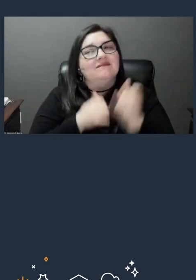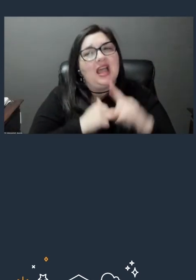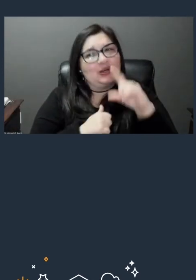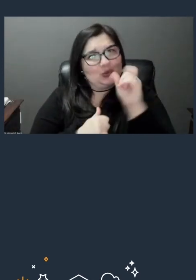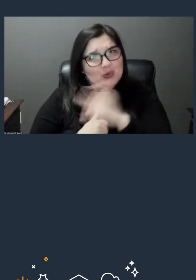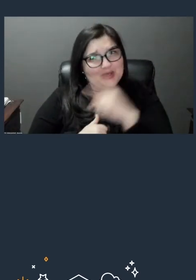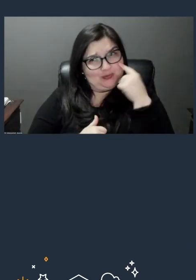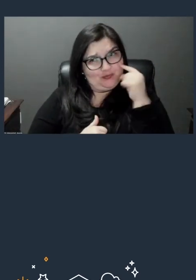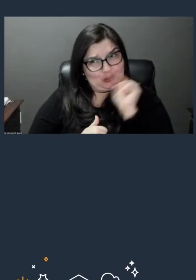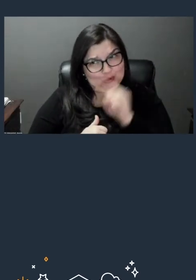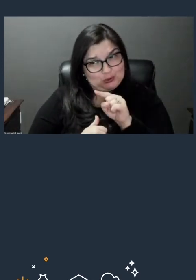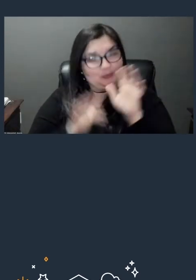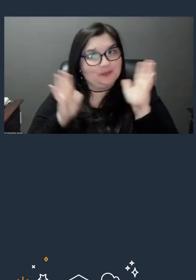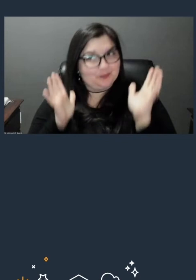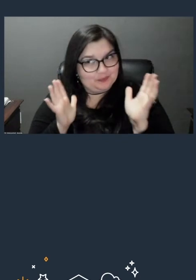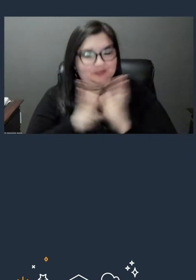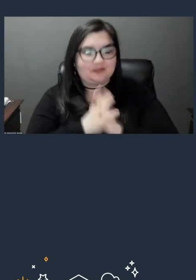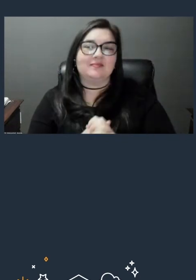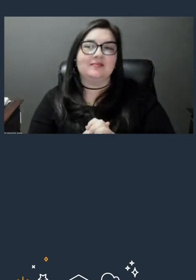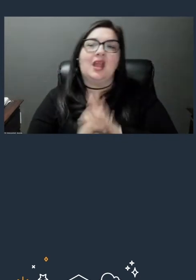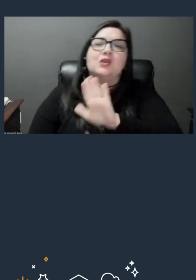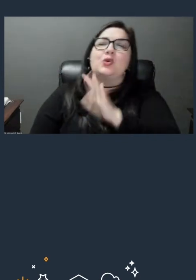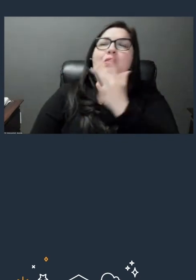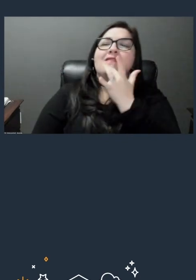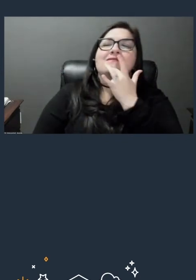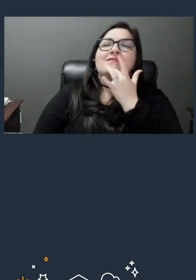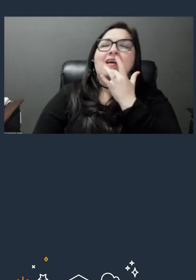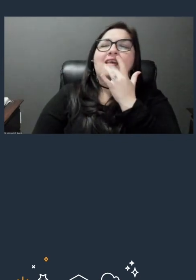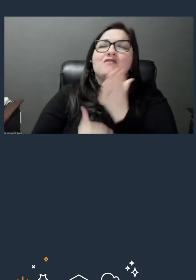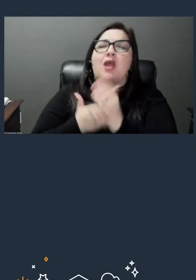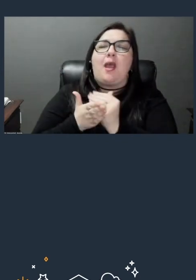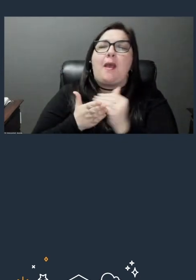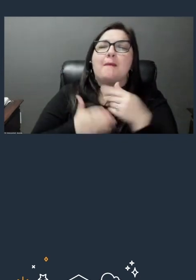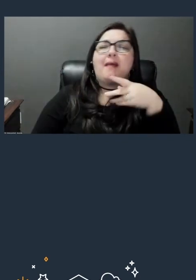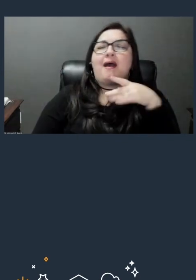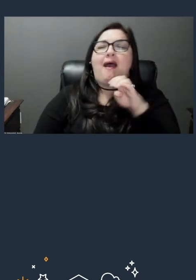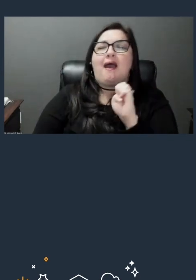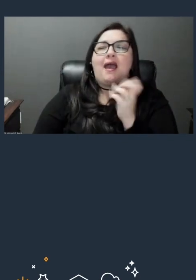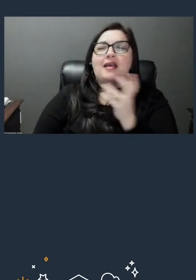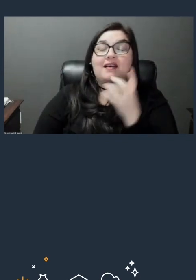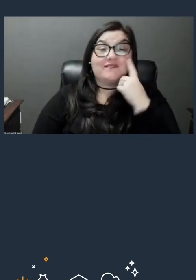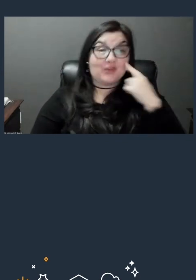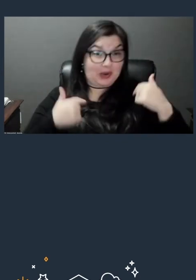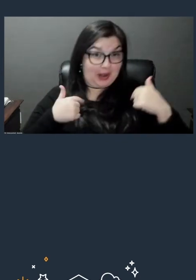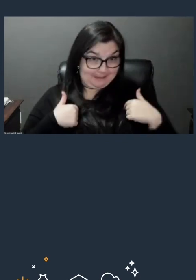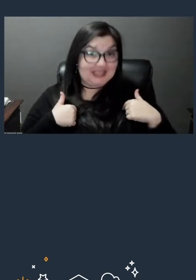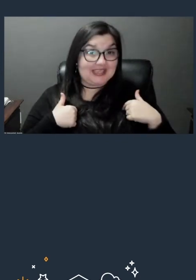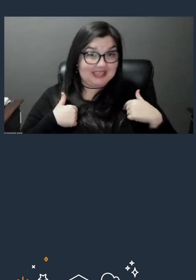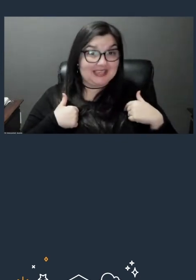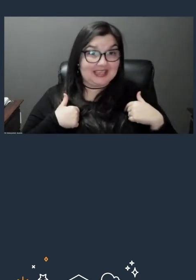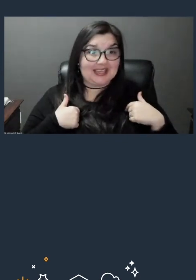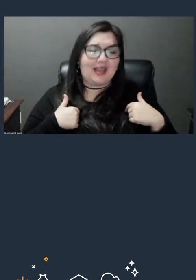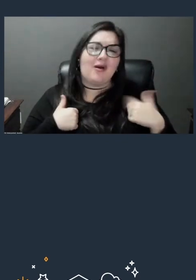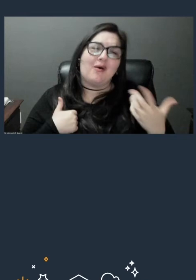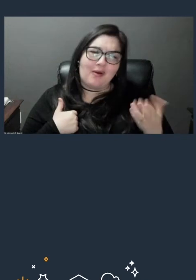and that is, what is your favorite pie? So for me, it's a blueberry pie that my twins make.